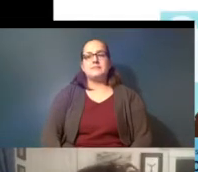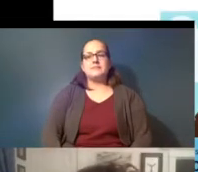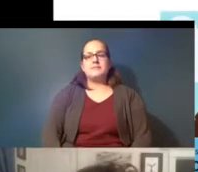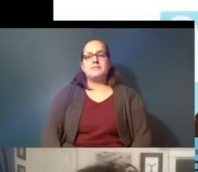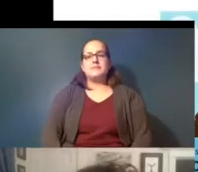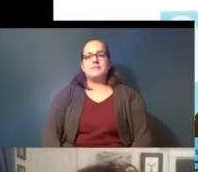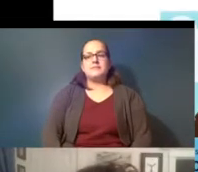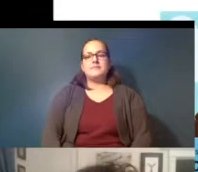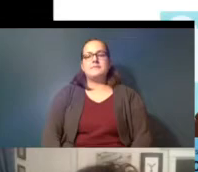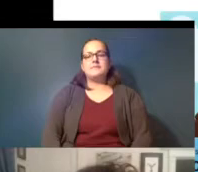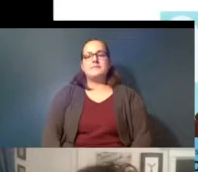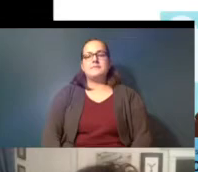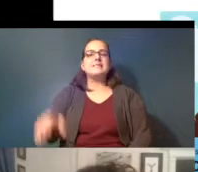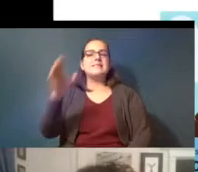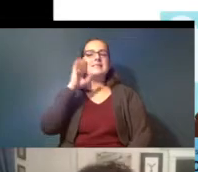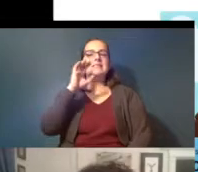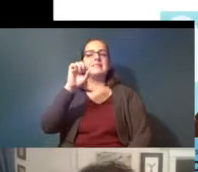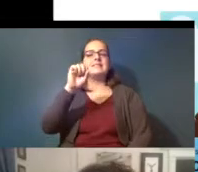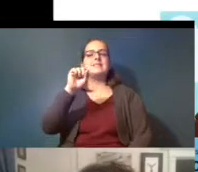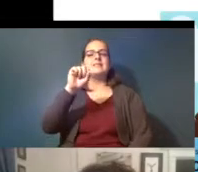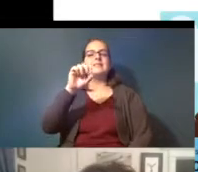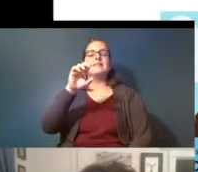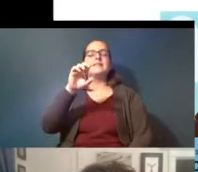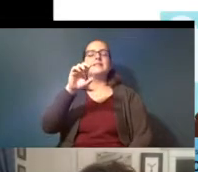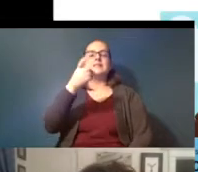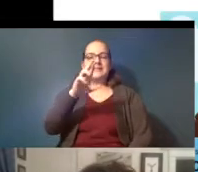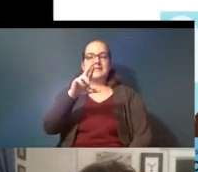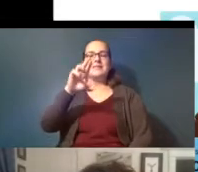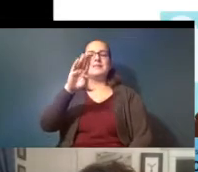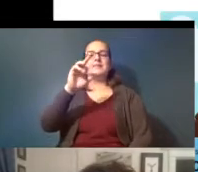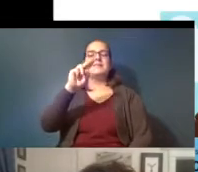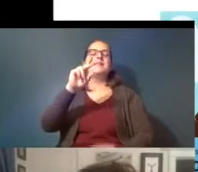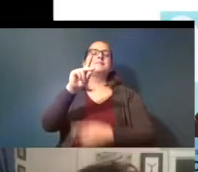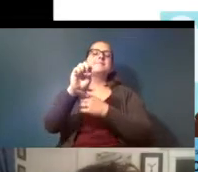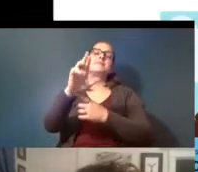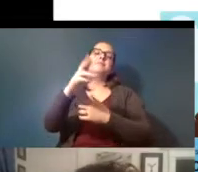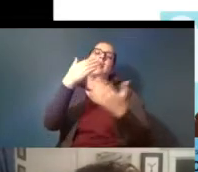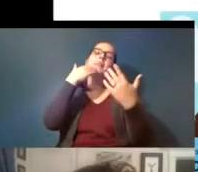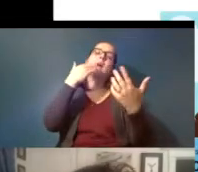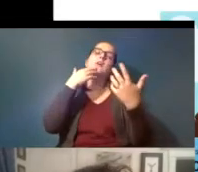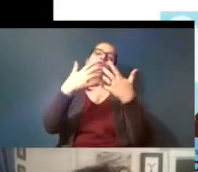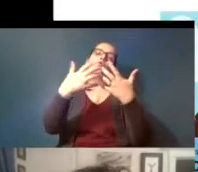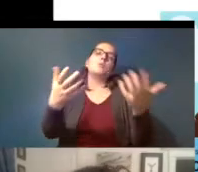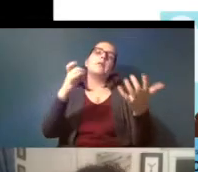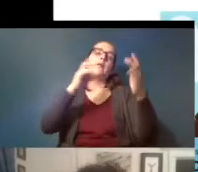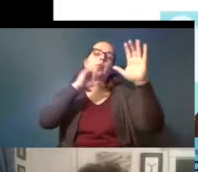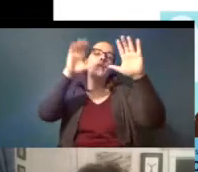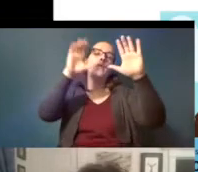hi suzanne thank you so much that was so wonderful and a lot of food for thought